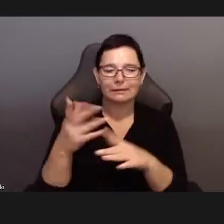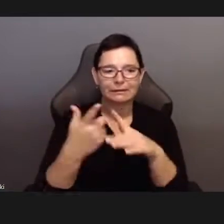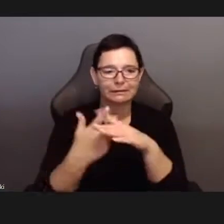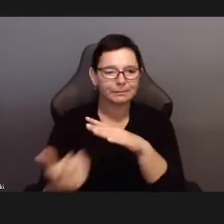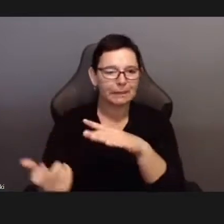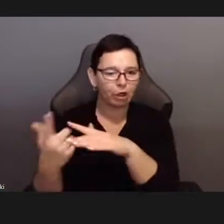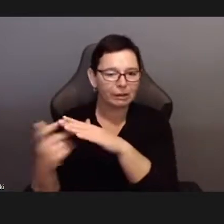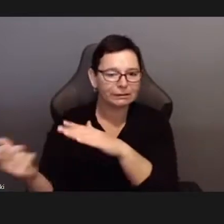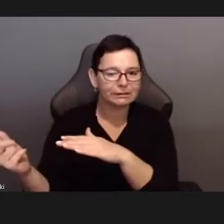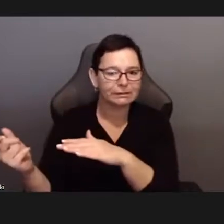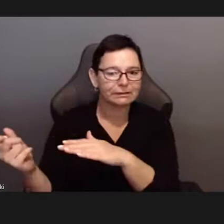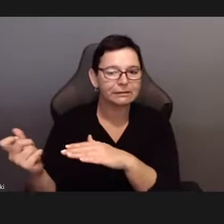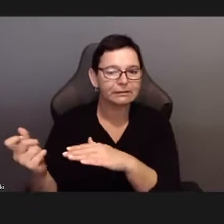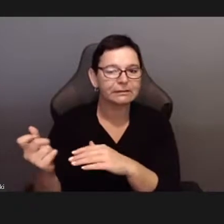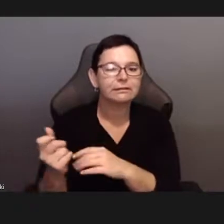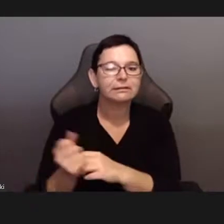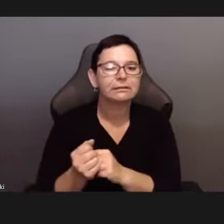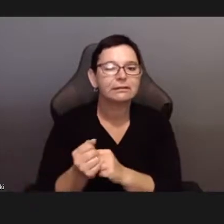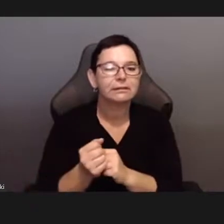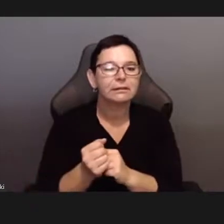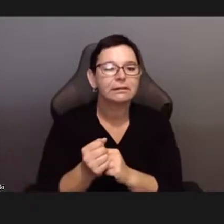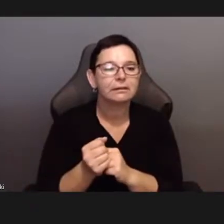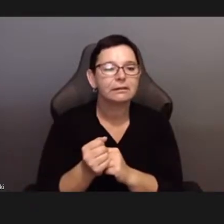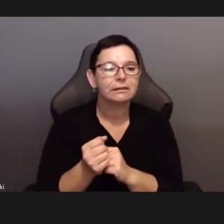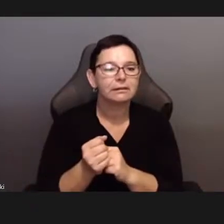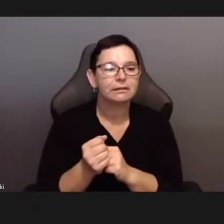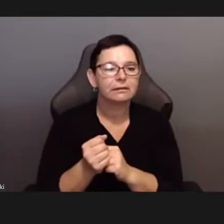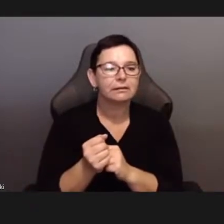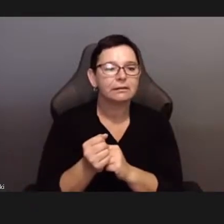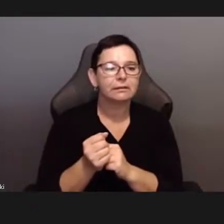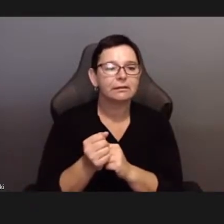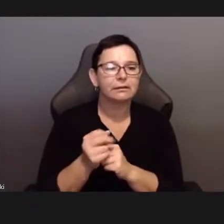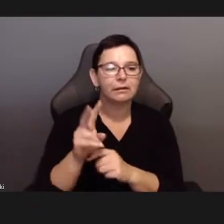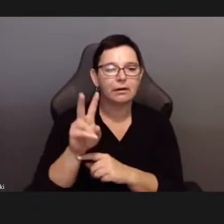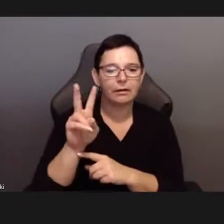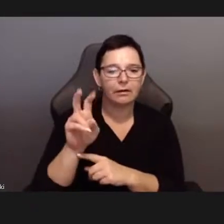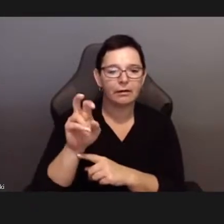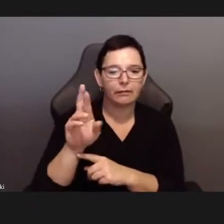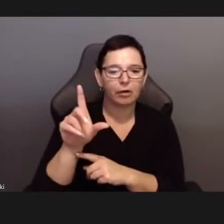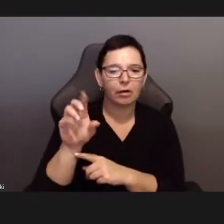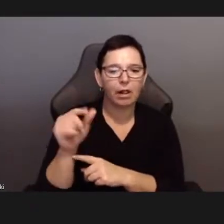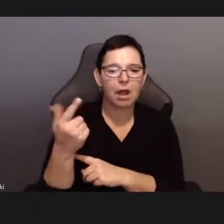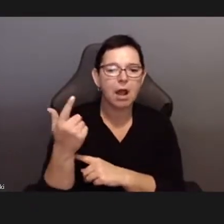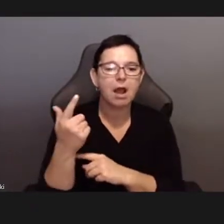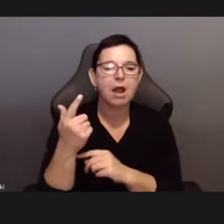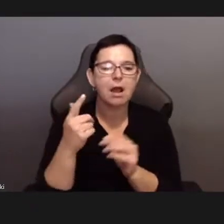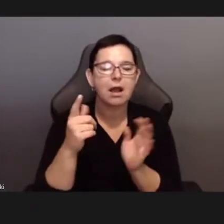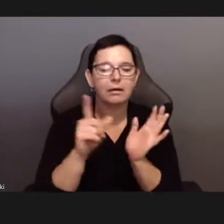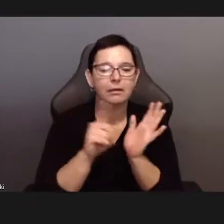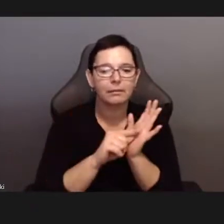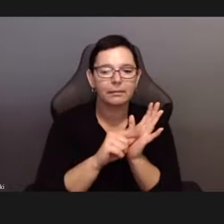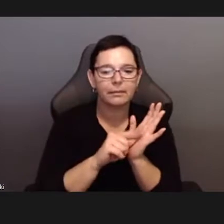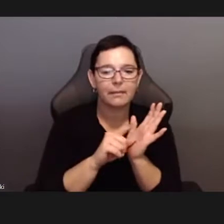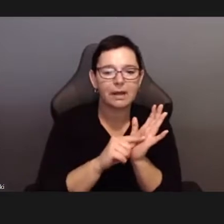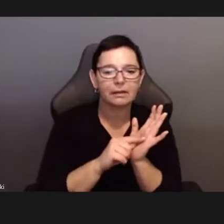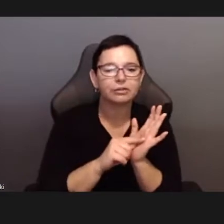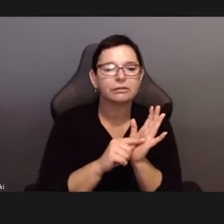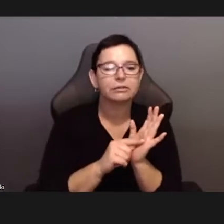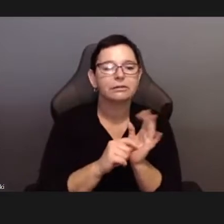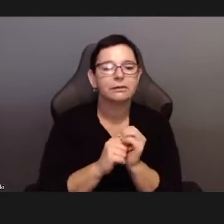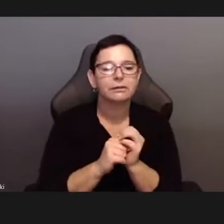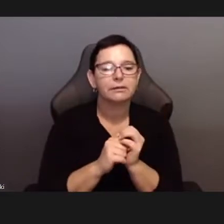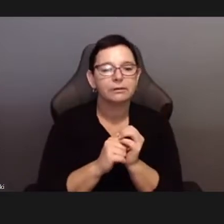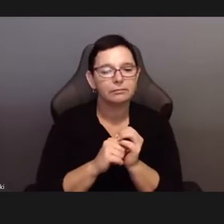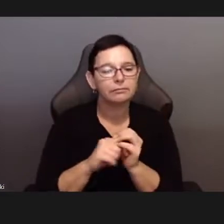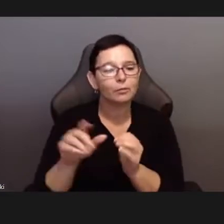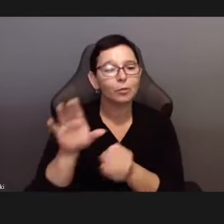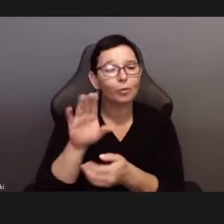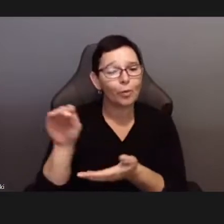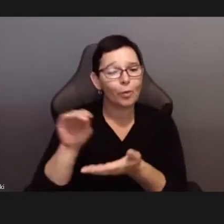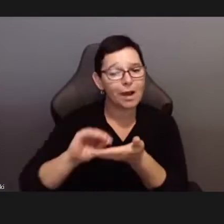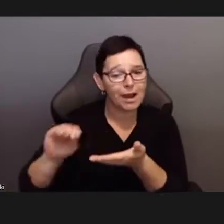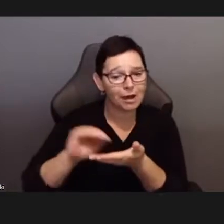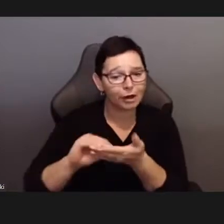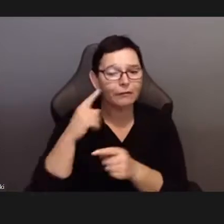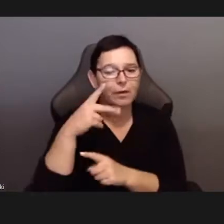“Moths to the Flame: Pohtography and Extinction in Capitalism and the Camera”